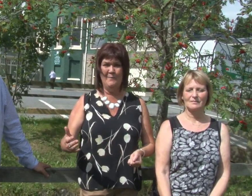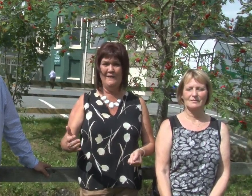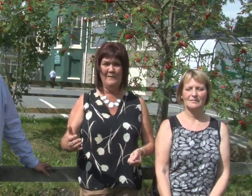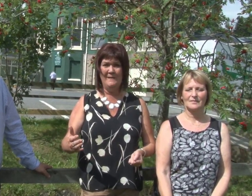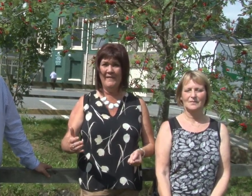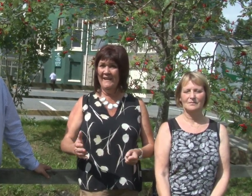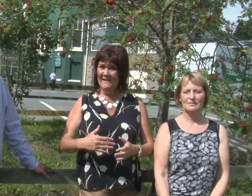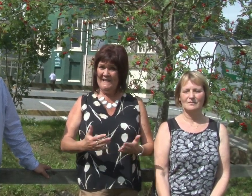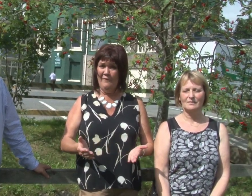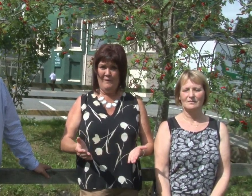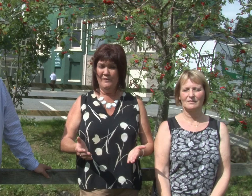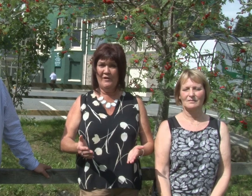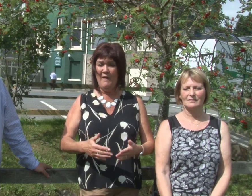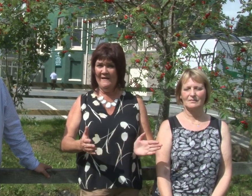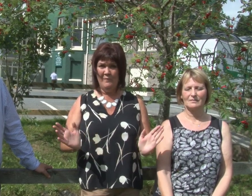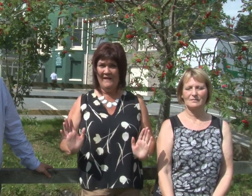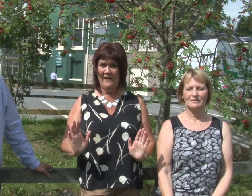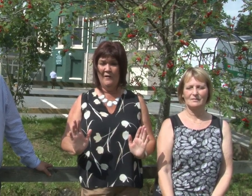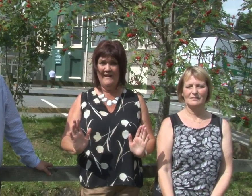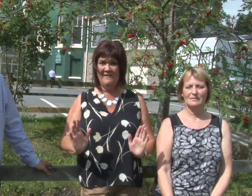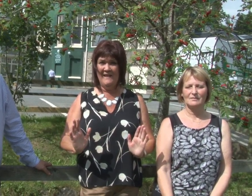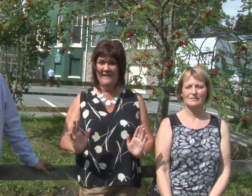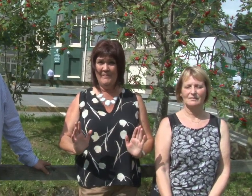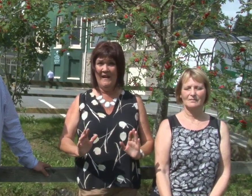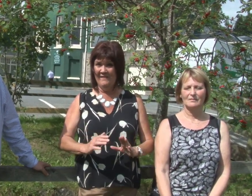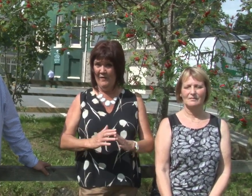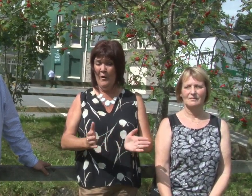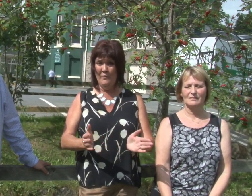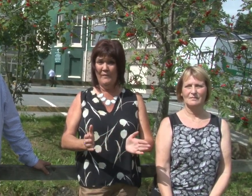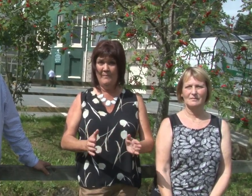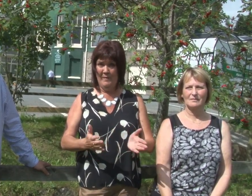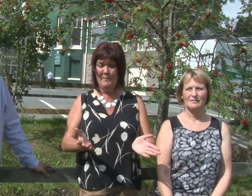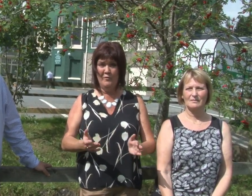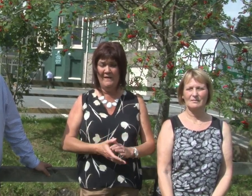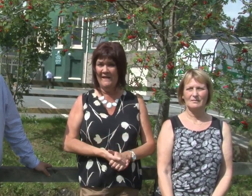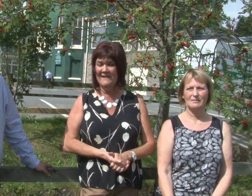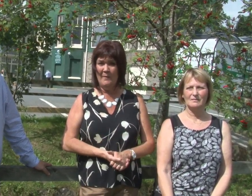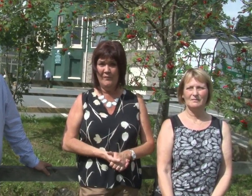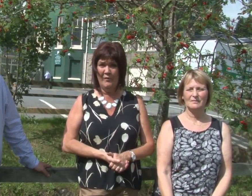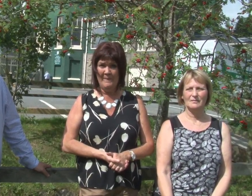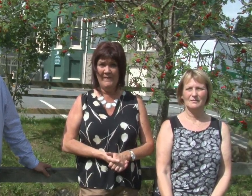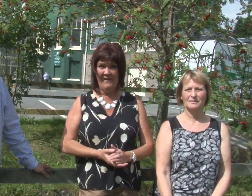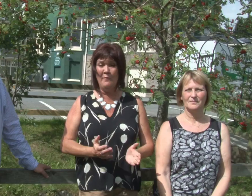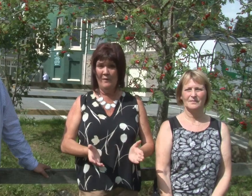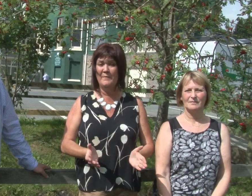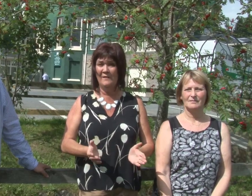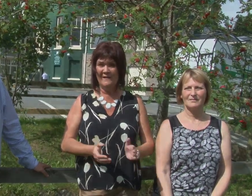maybe deaf people could go anywhere in our area and know that people will be geared up for them and they will be able to